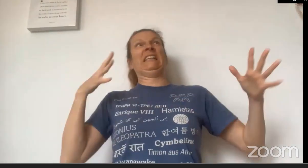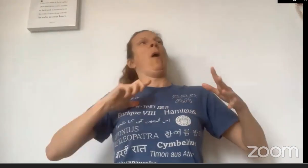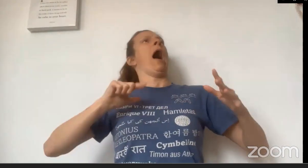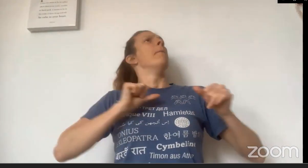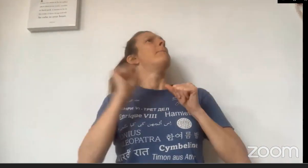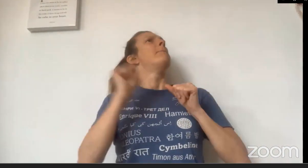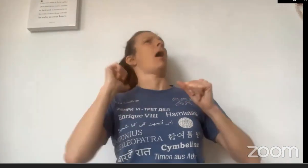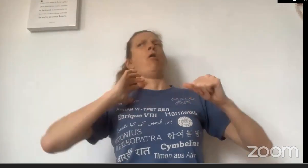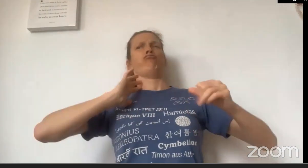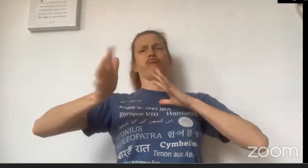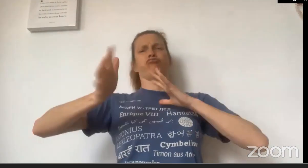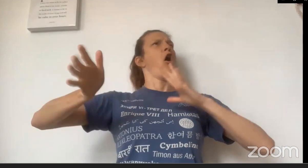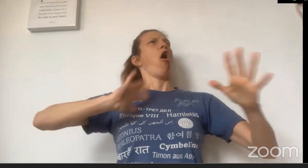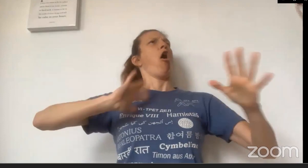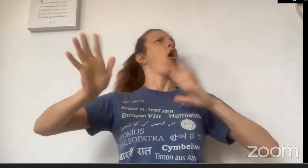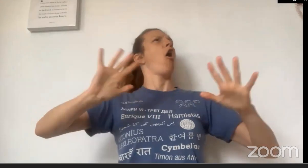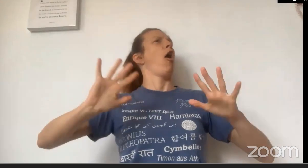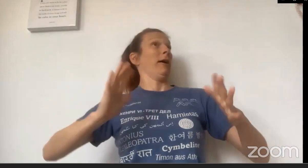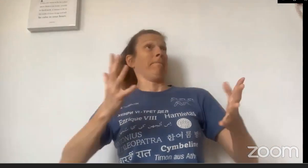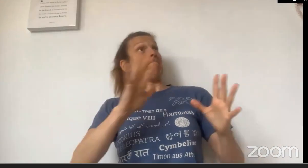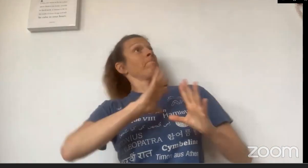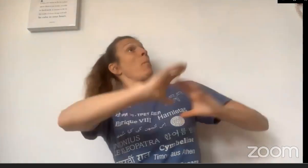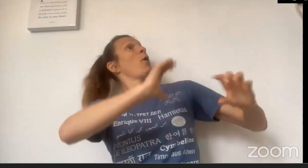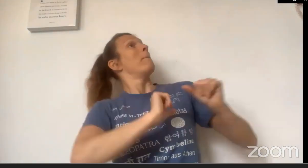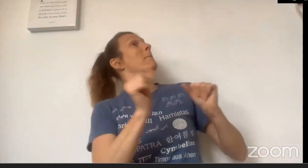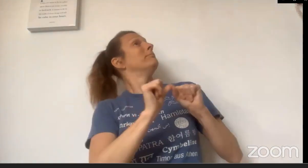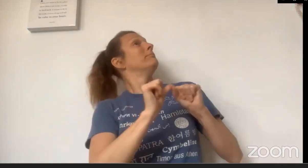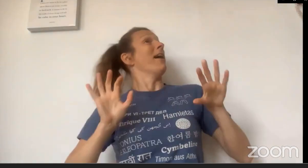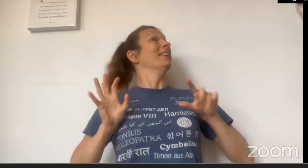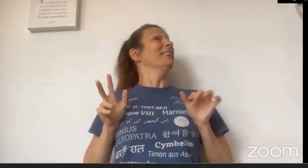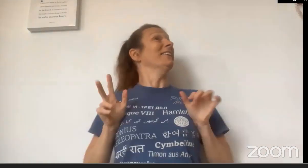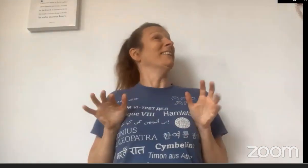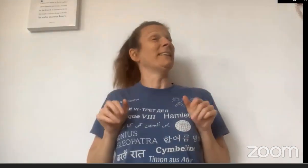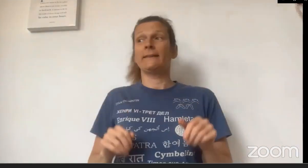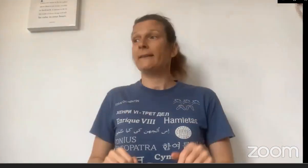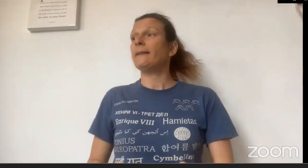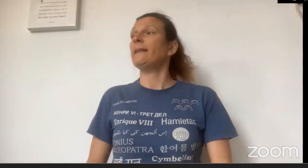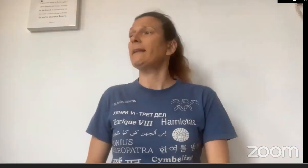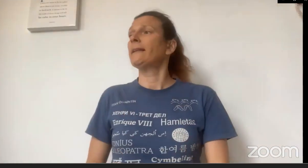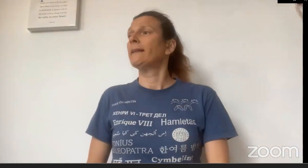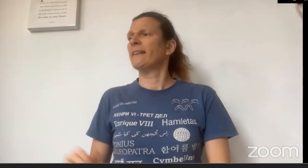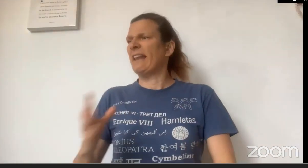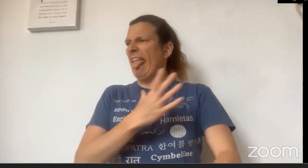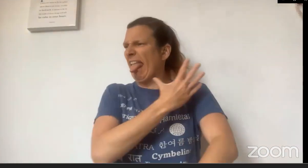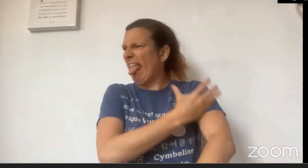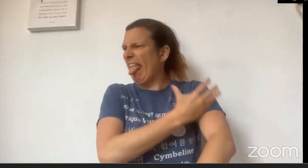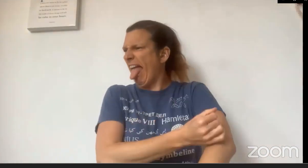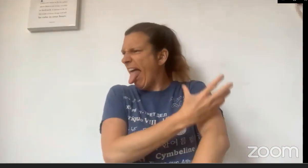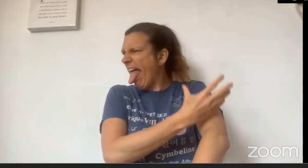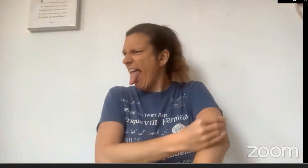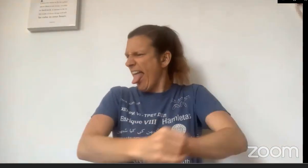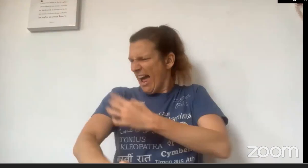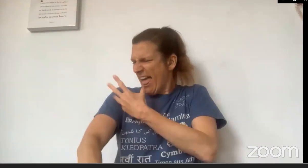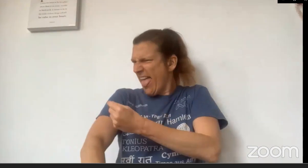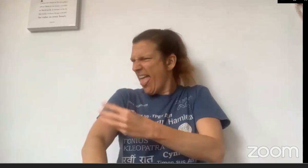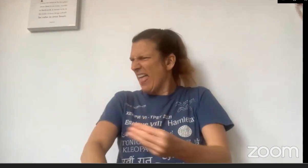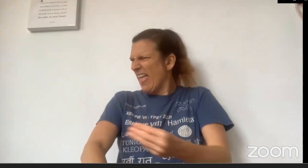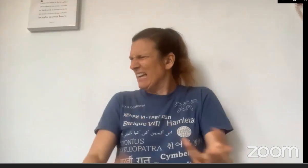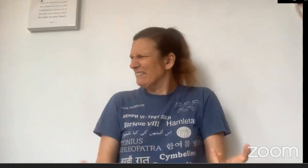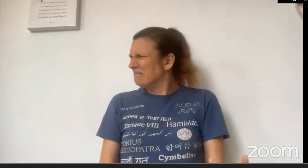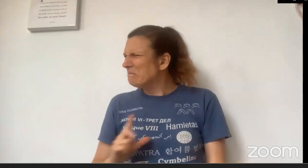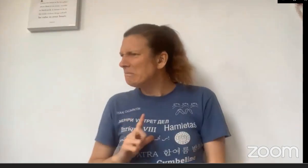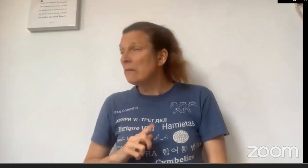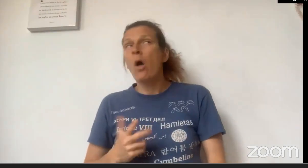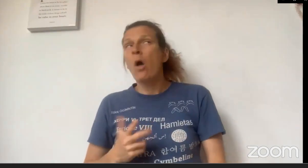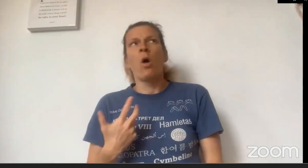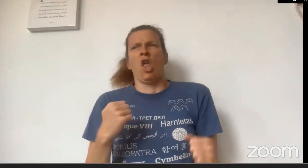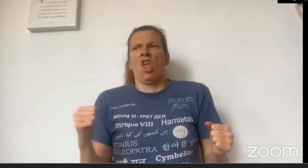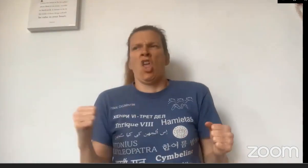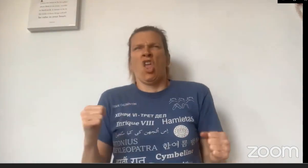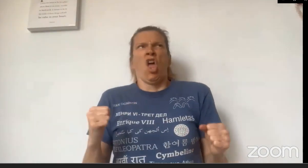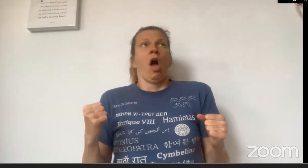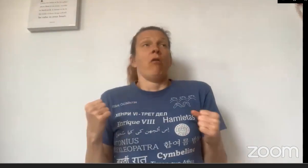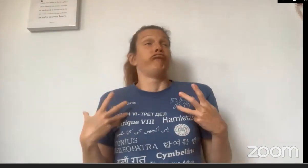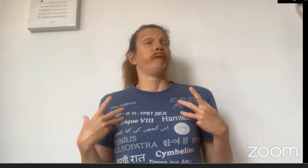they're all the better to sign with!" pretended The Wolf. "Grandma you are so hairy!"